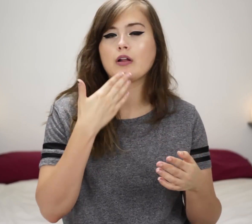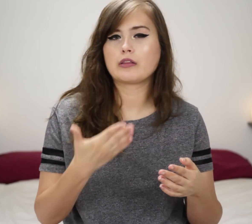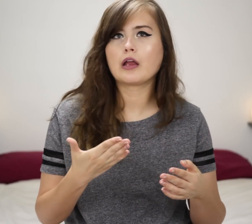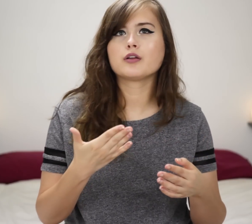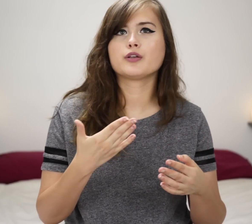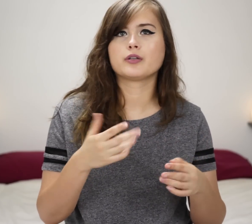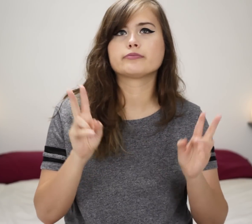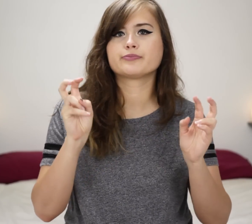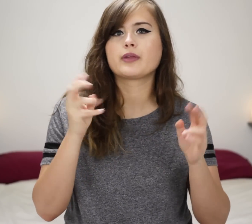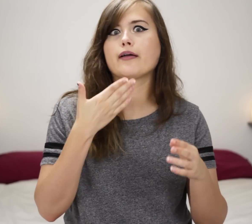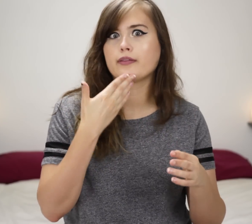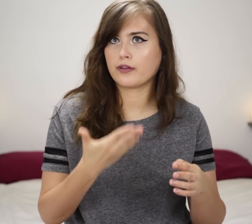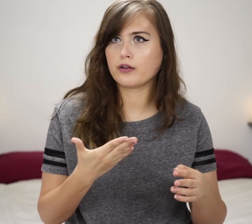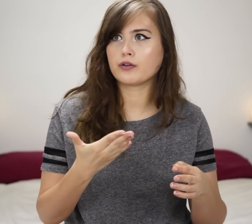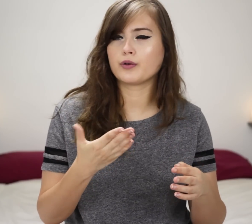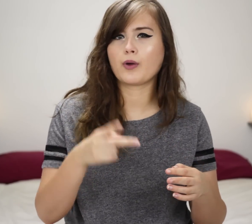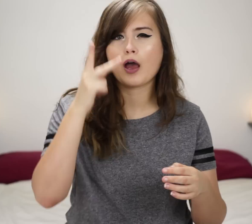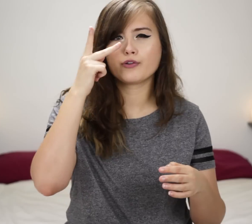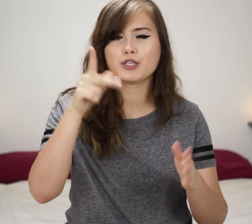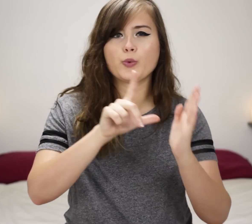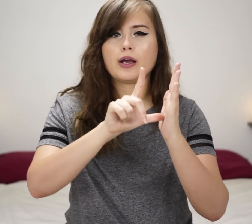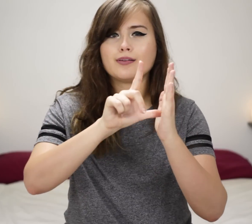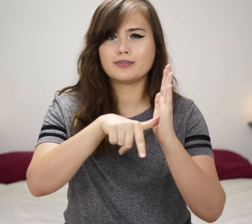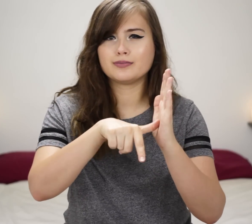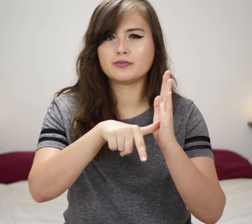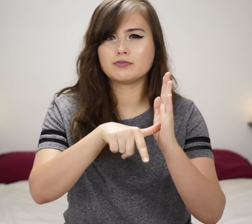"Thank you. I'll see you in half an hour."